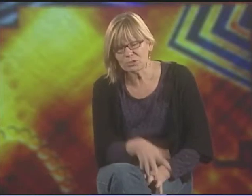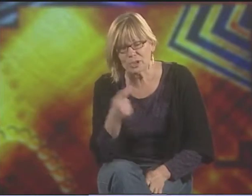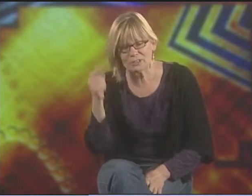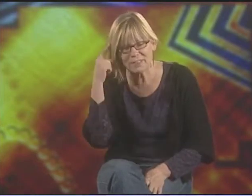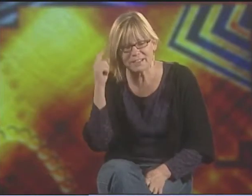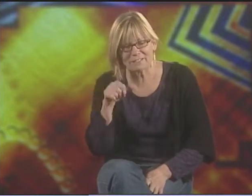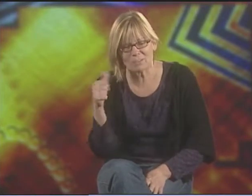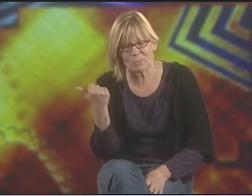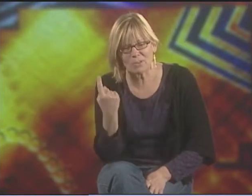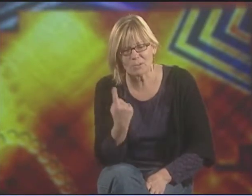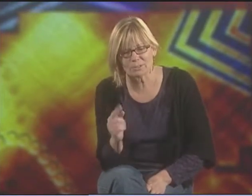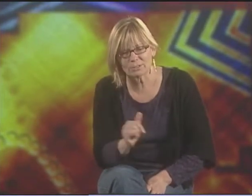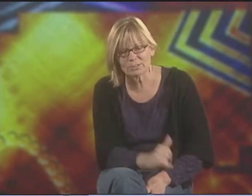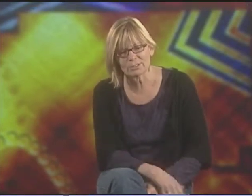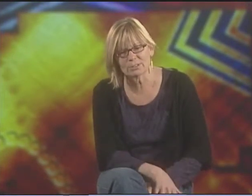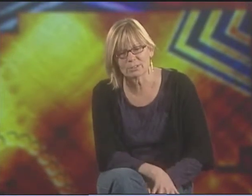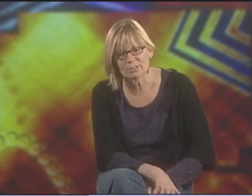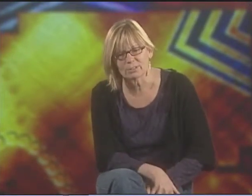TRYING TO THINK OF SOME OTHER ONES.